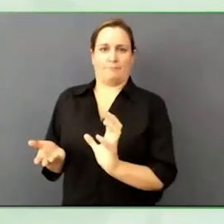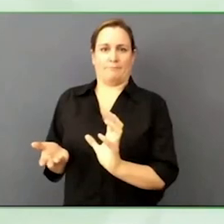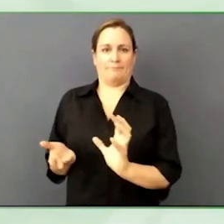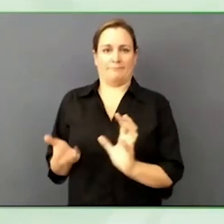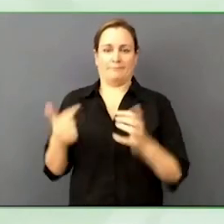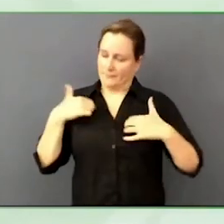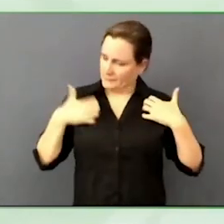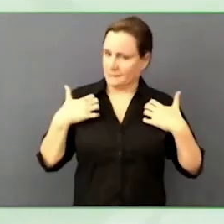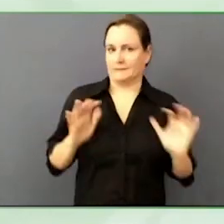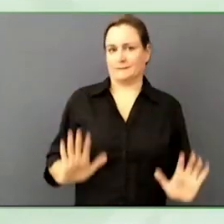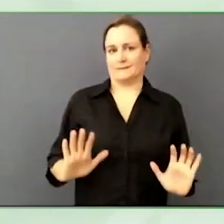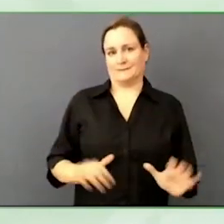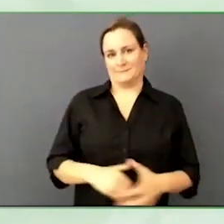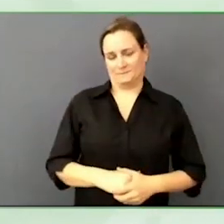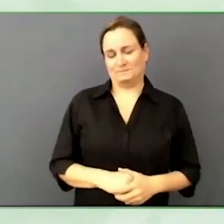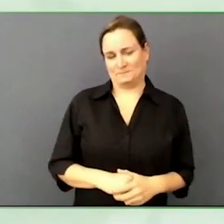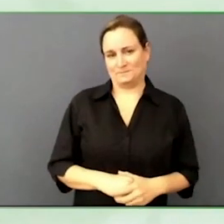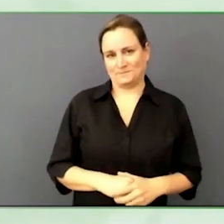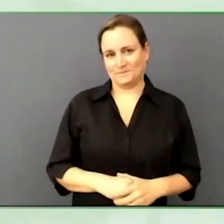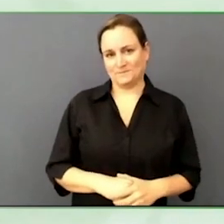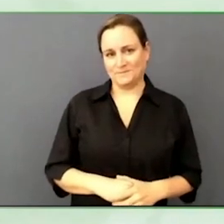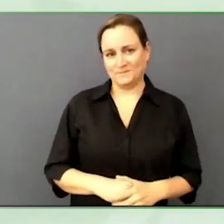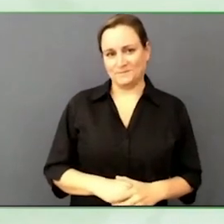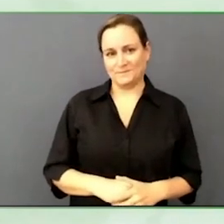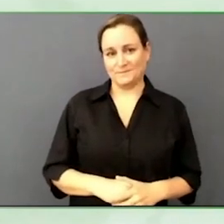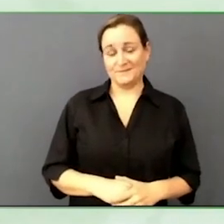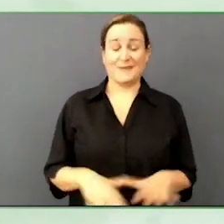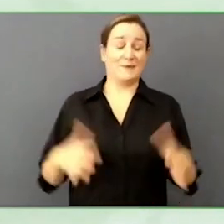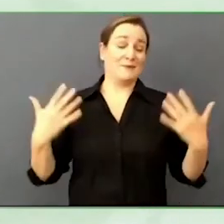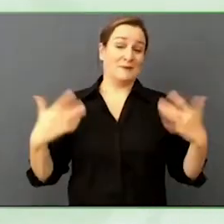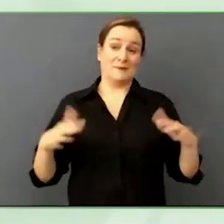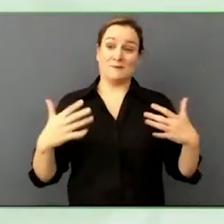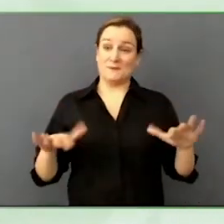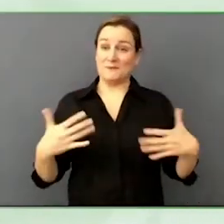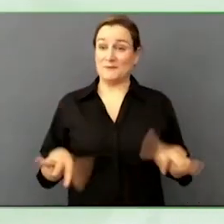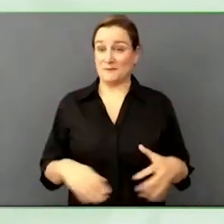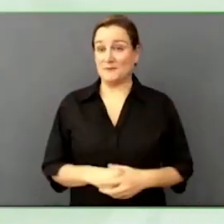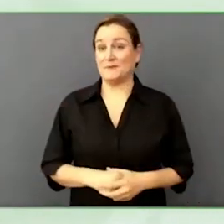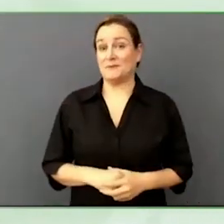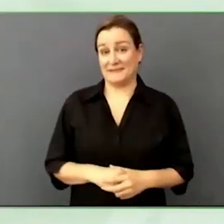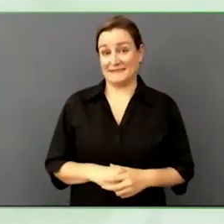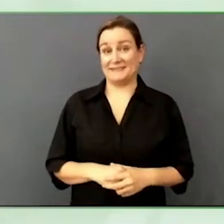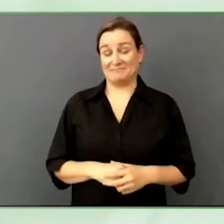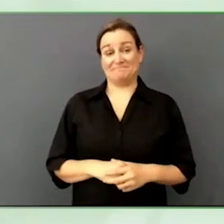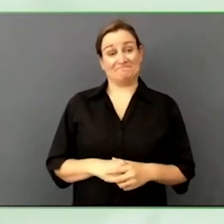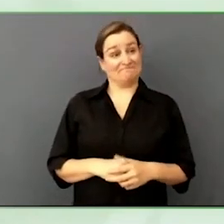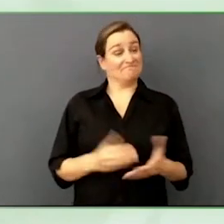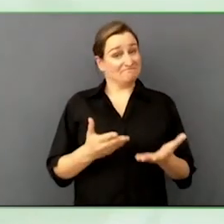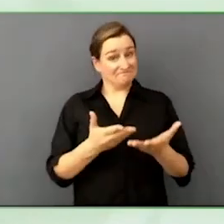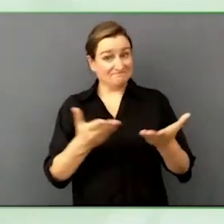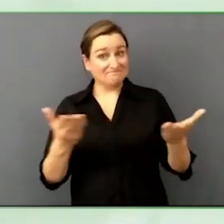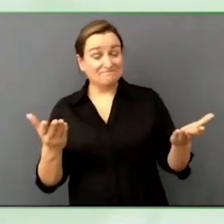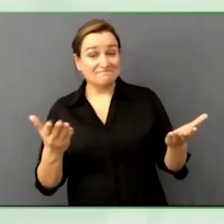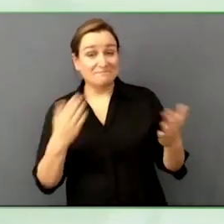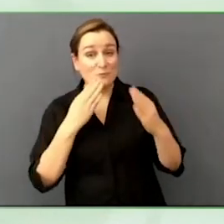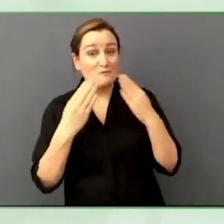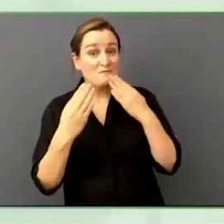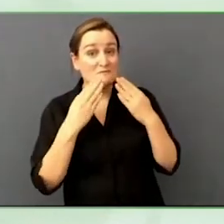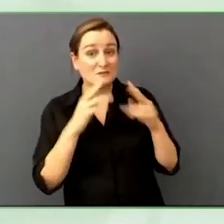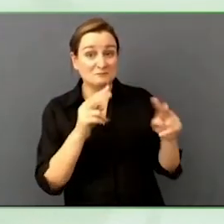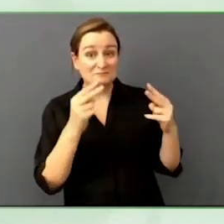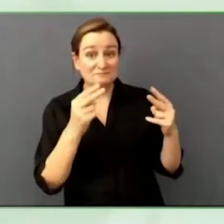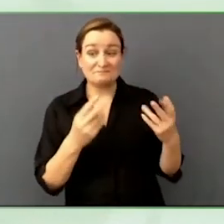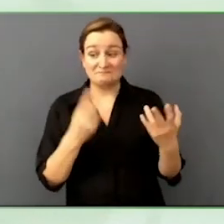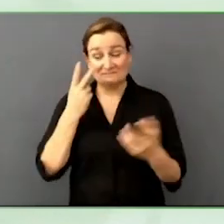Audience, Zero Project friends, this was David Fazio, please visit